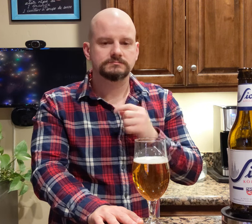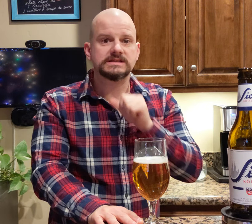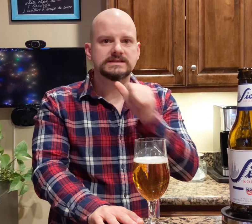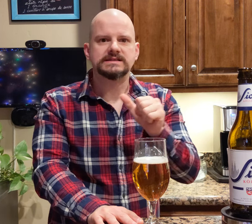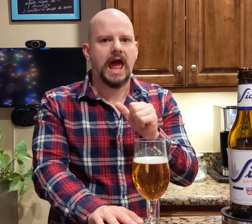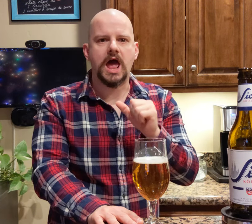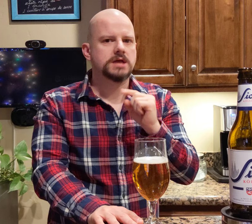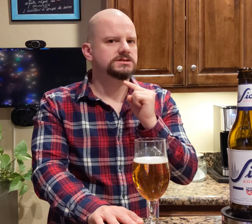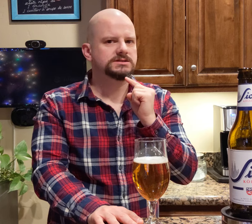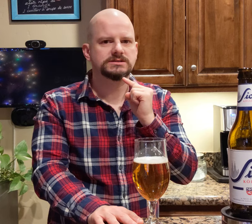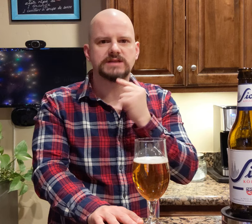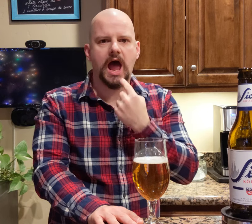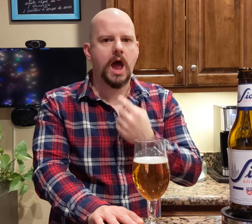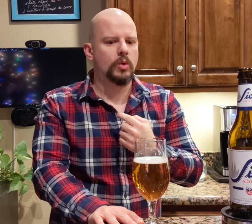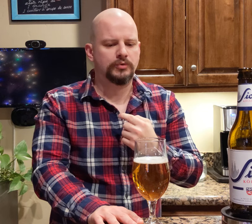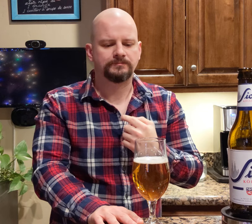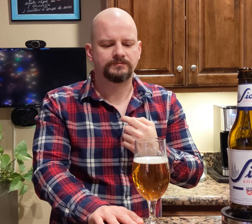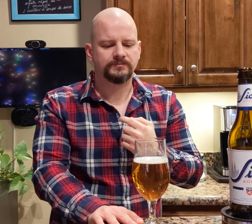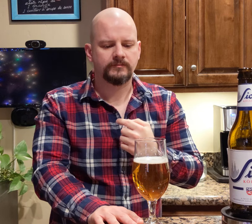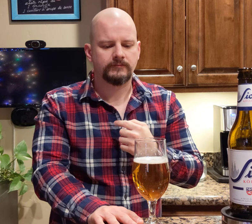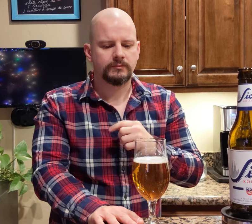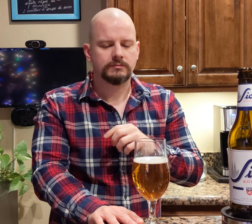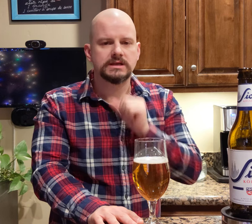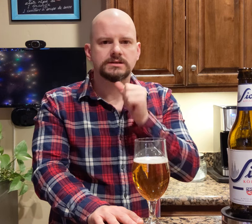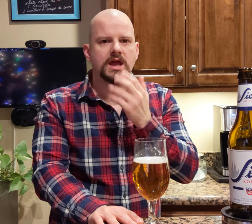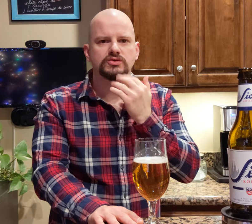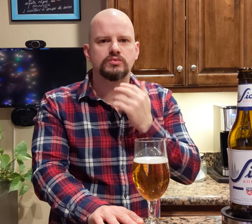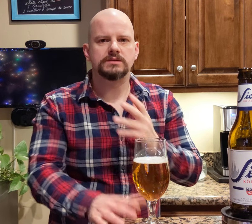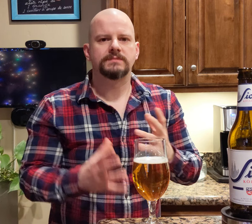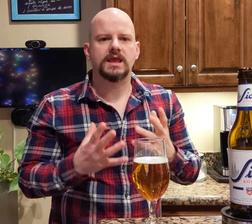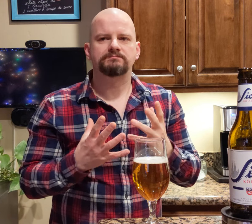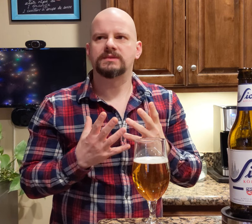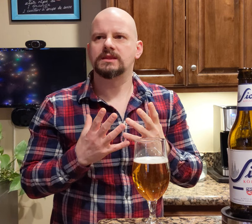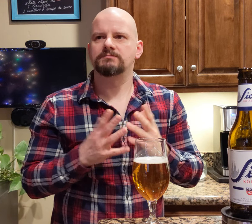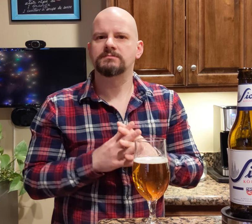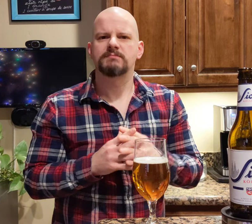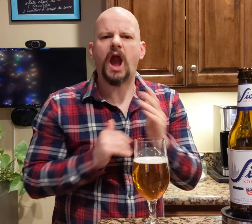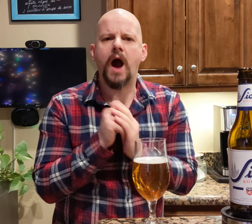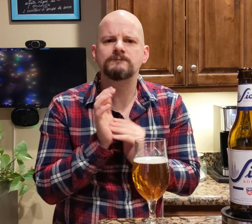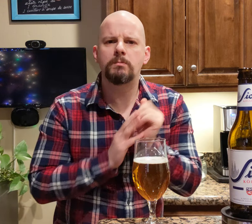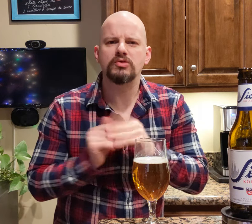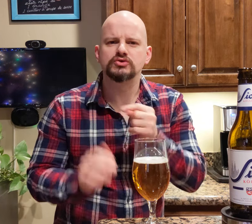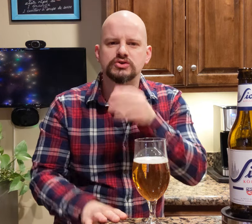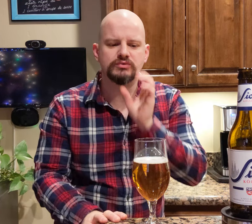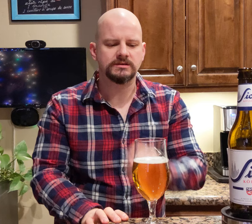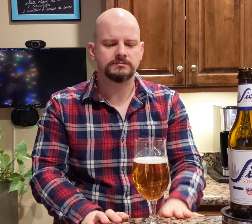It's not sour. It's not sweet. It's ... comfortable to drink.